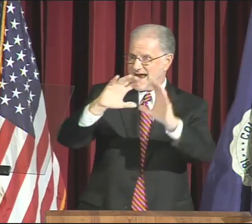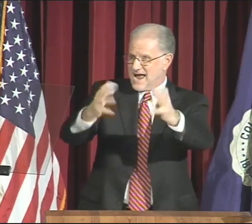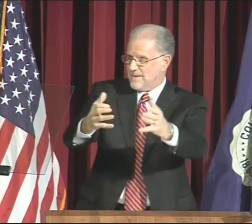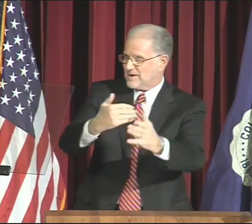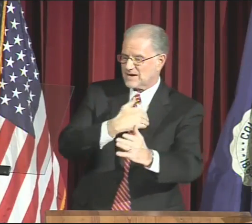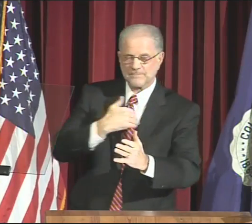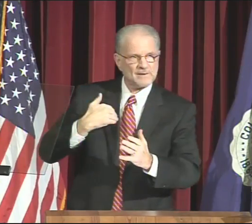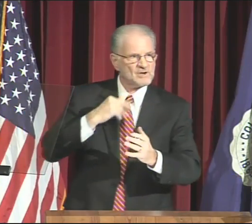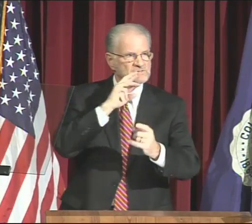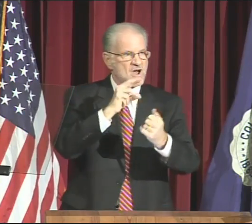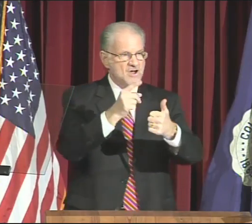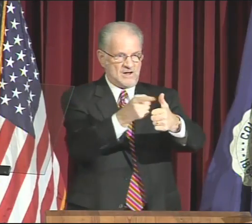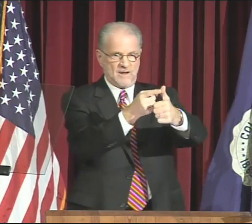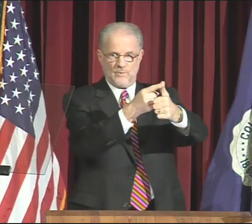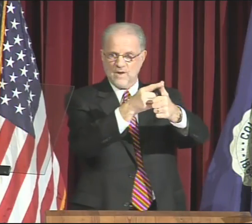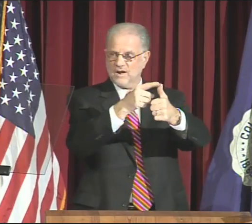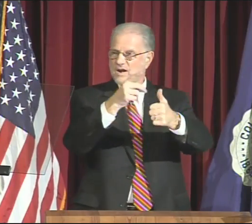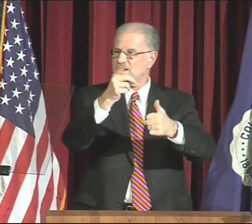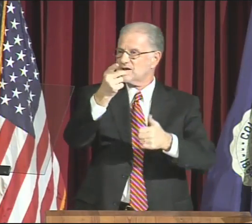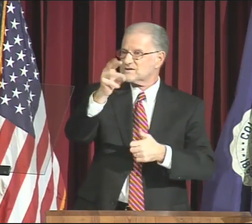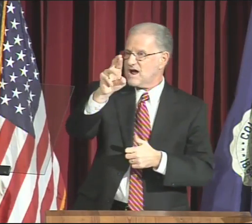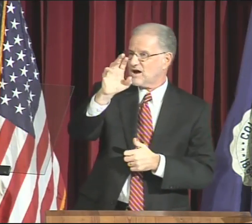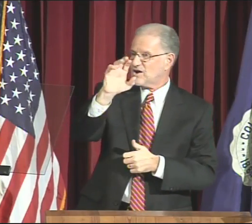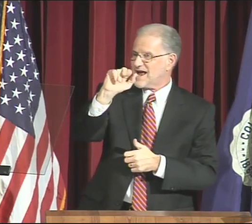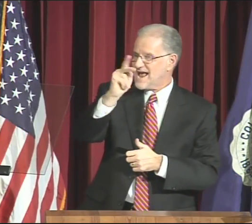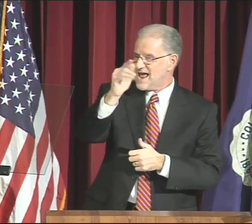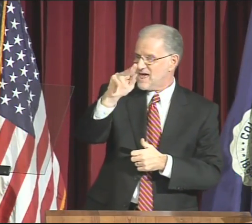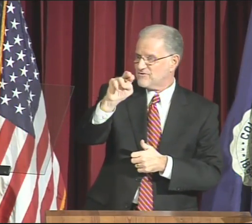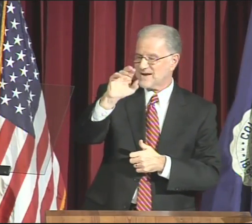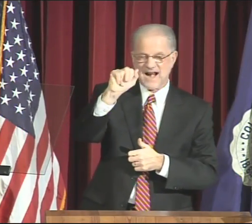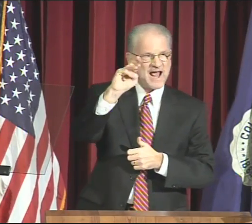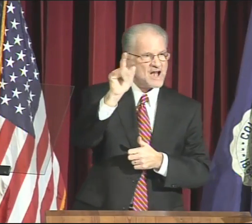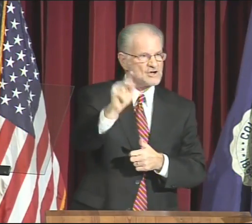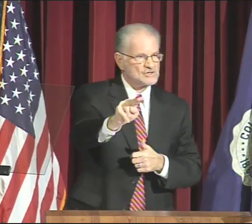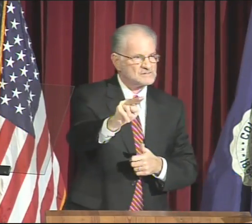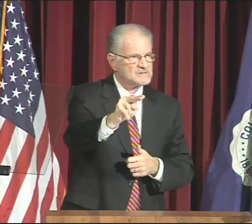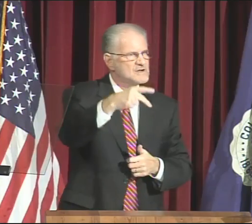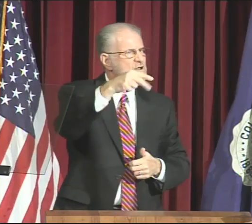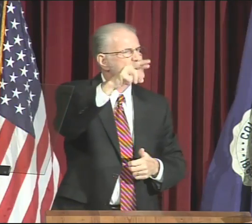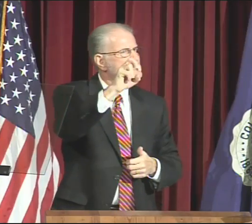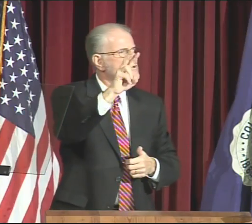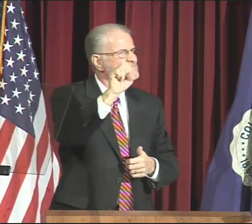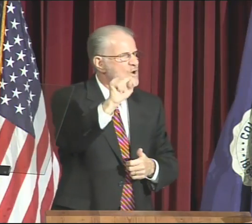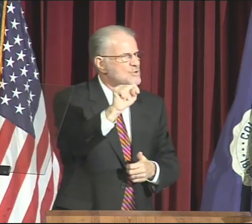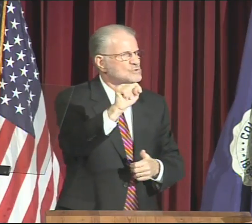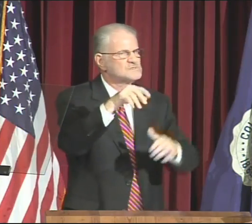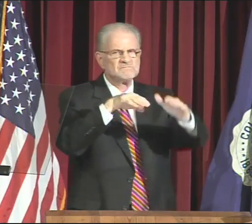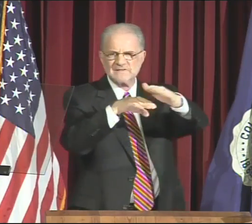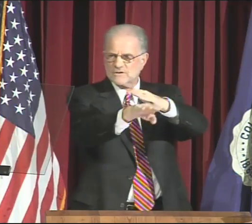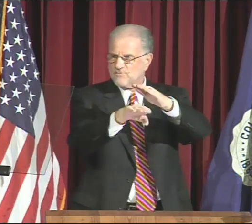The cabinet members named on the slide are: